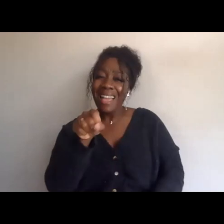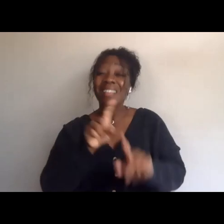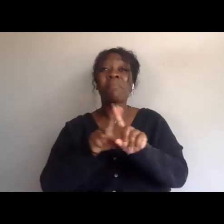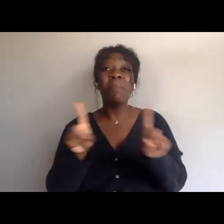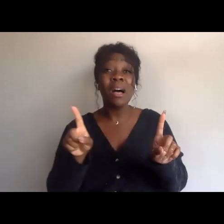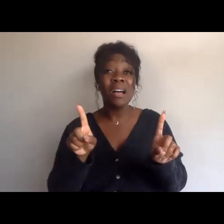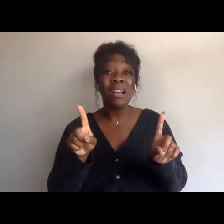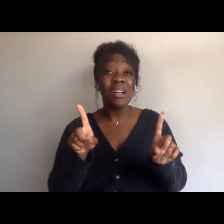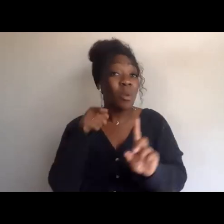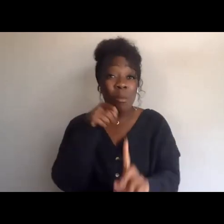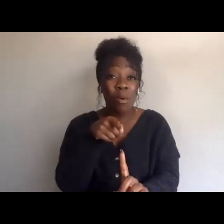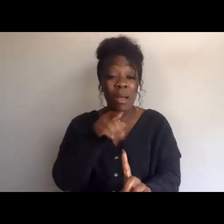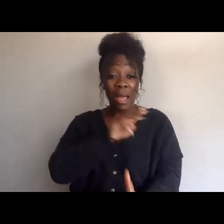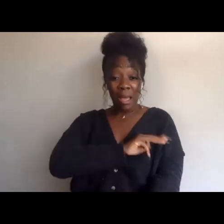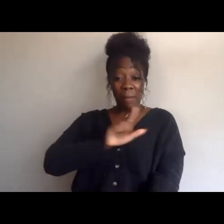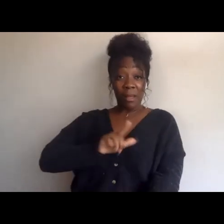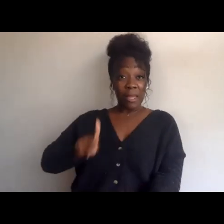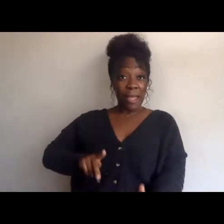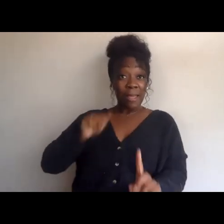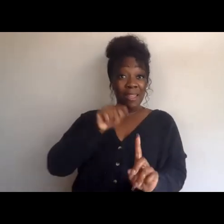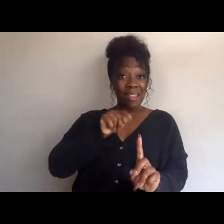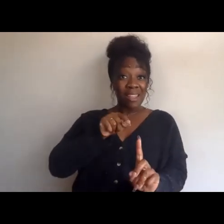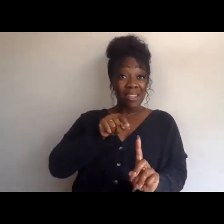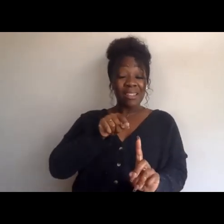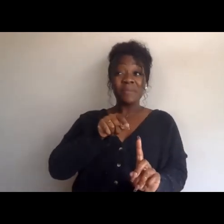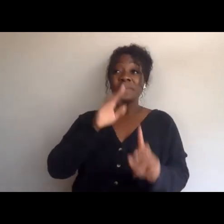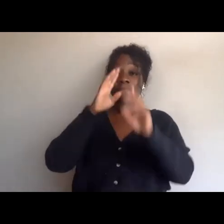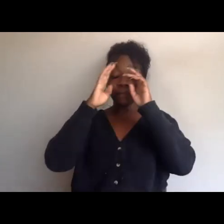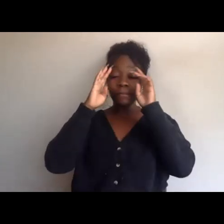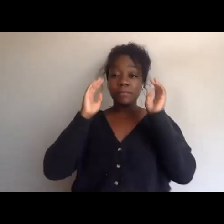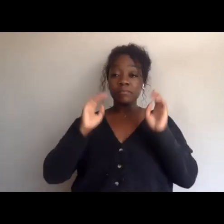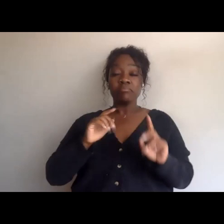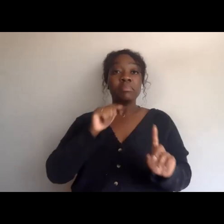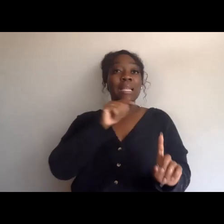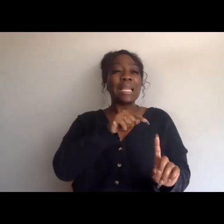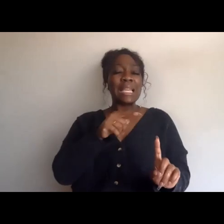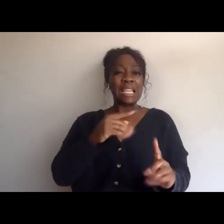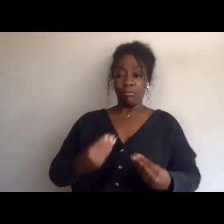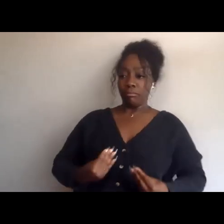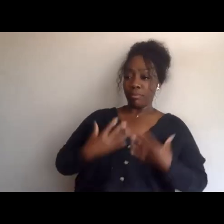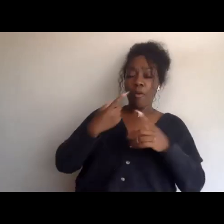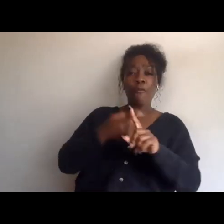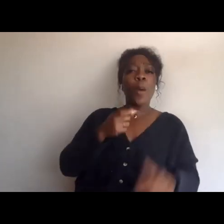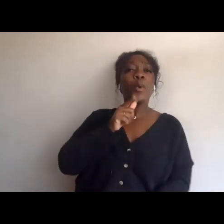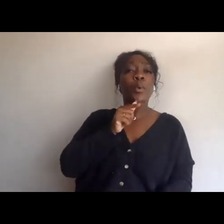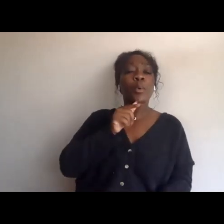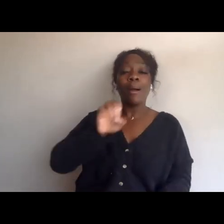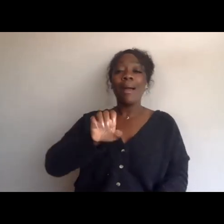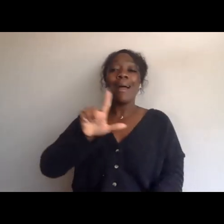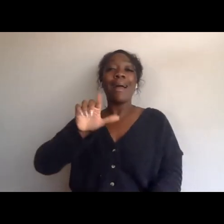that Martin Luther King was empowered by Ella Baker. Martin Luther King was pushed